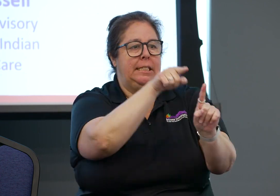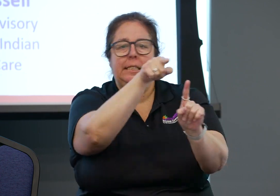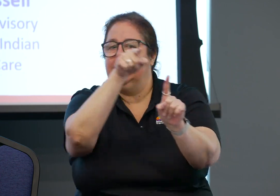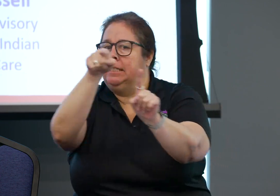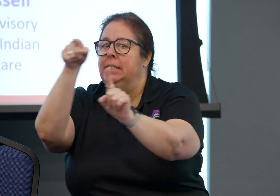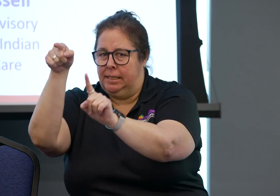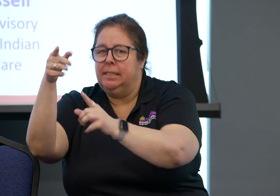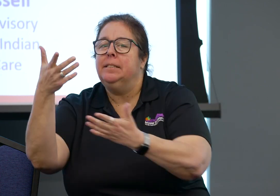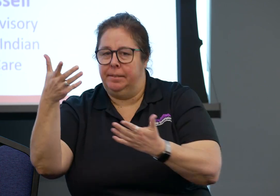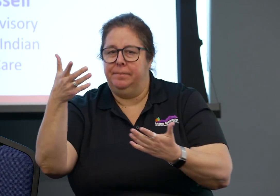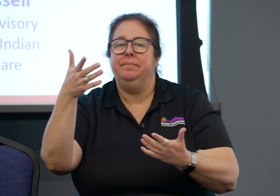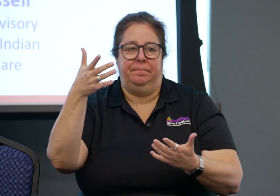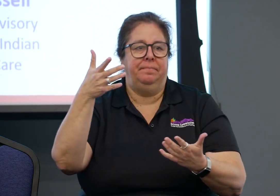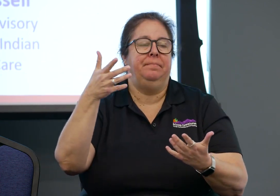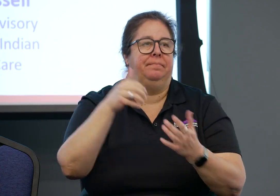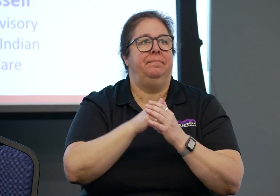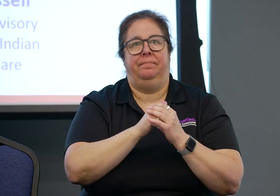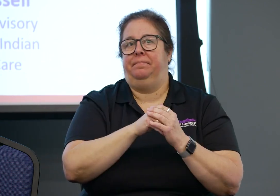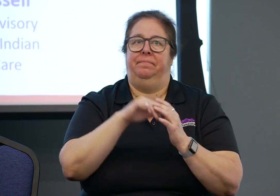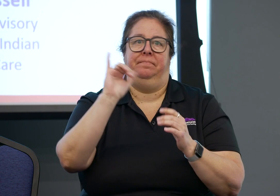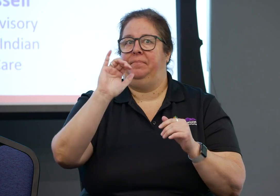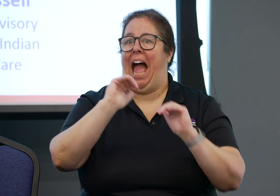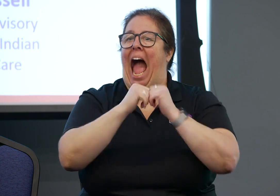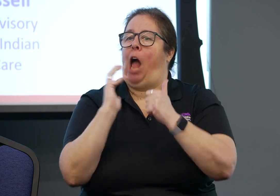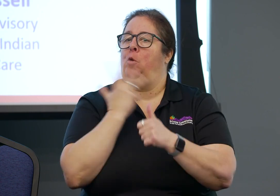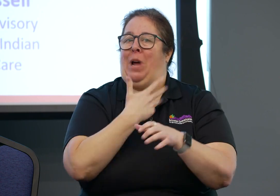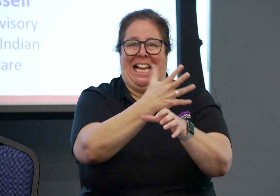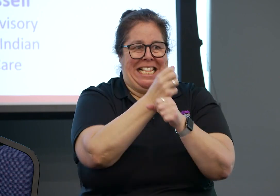Deaf people also have to get their medical information